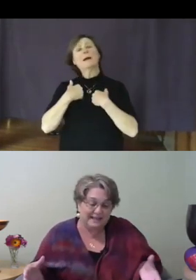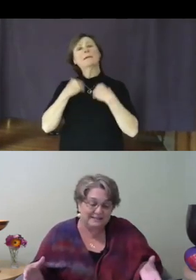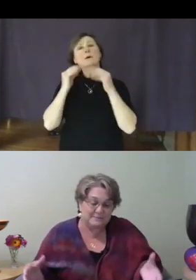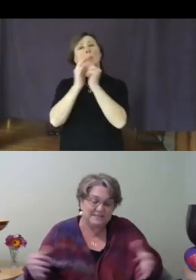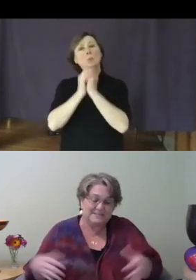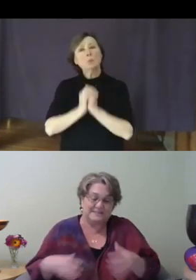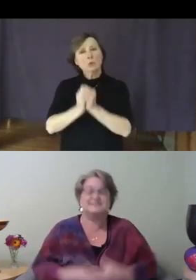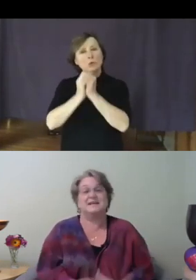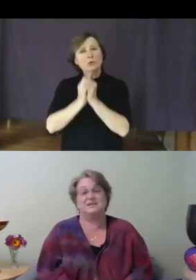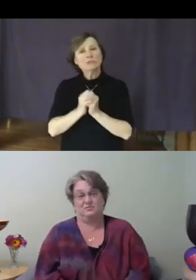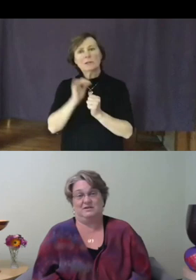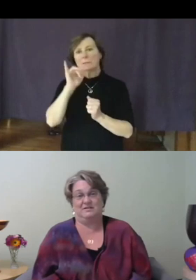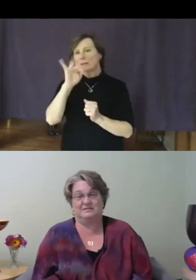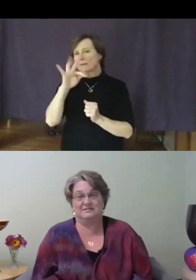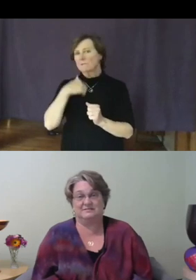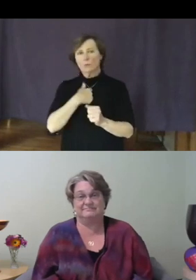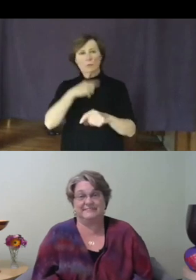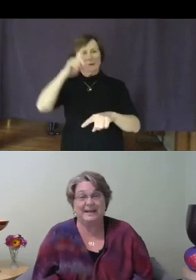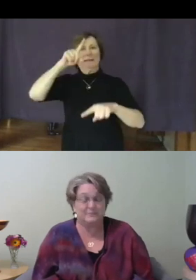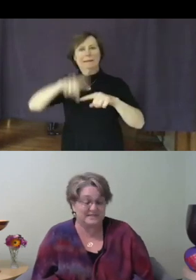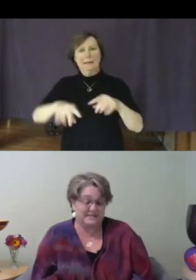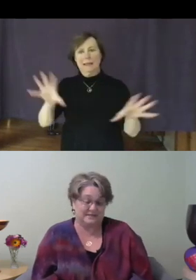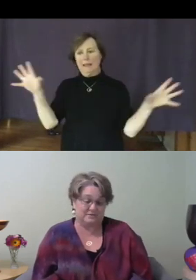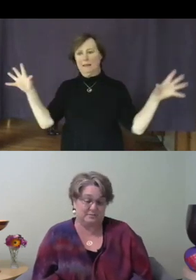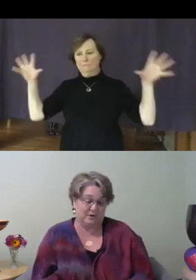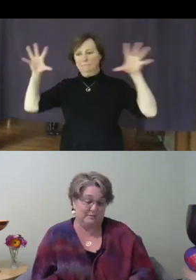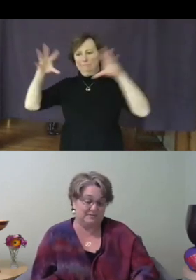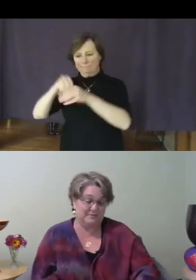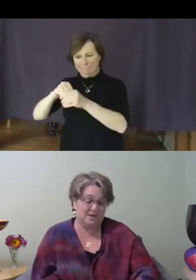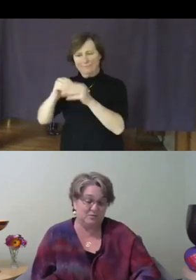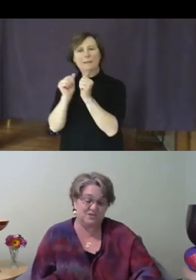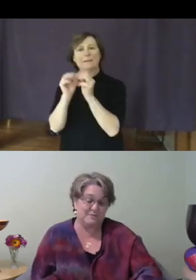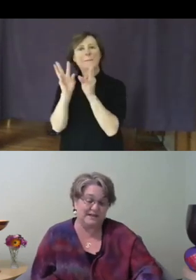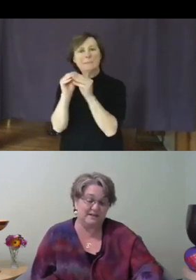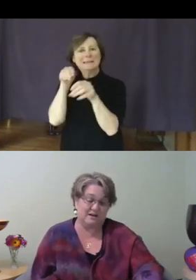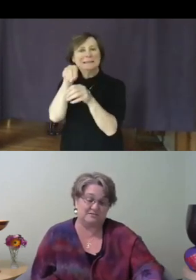meet in a sanctuary. That was a technical problem which many congregations,